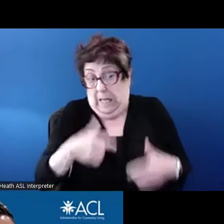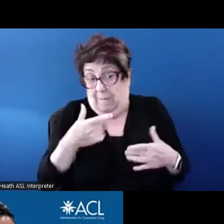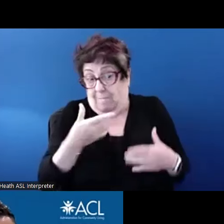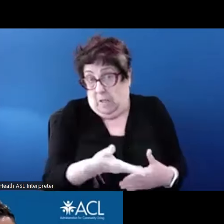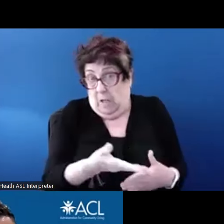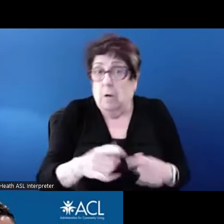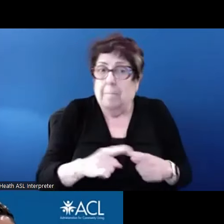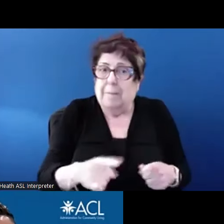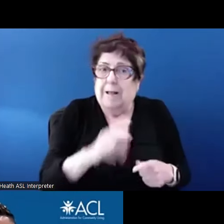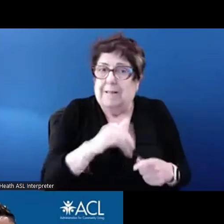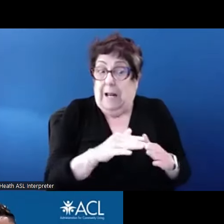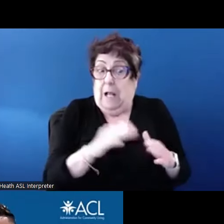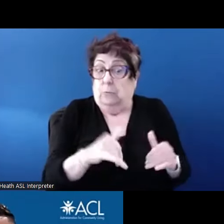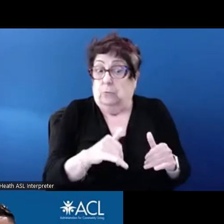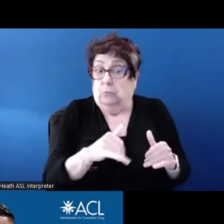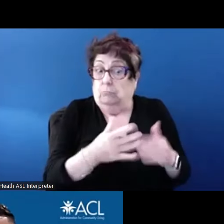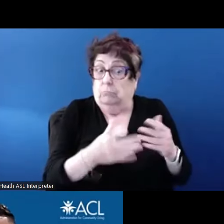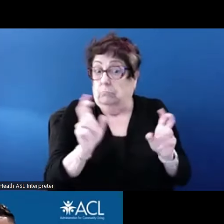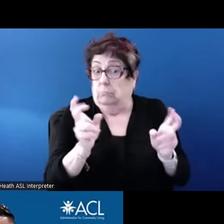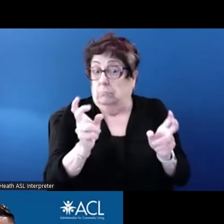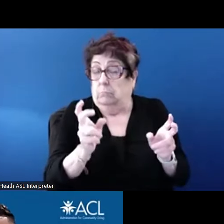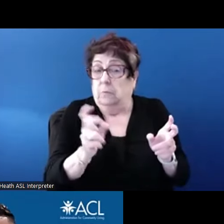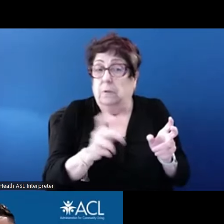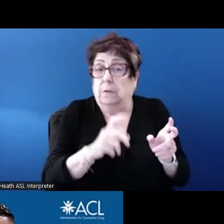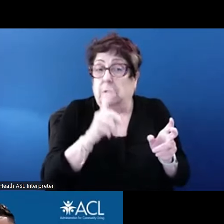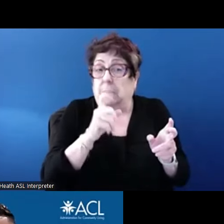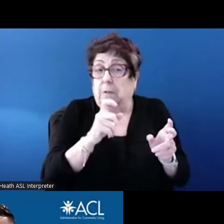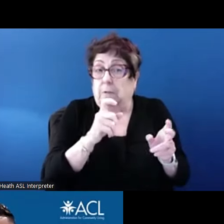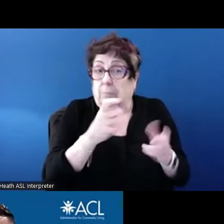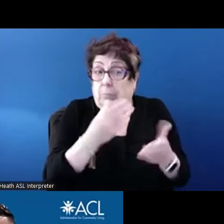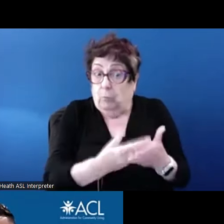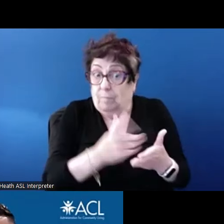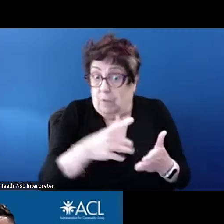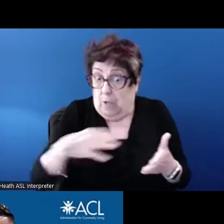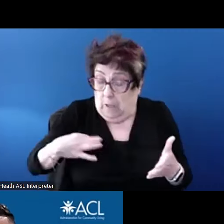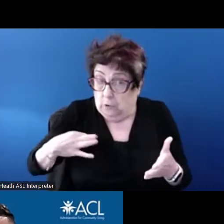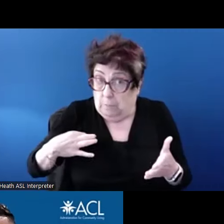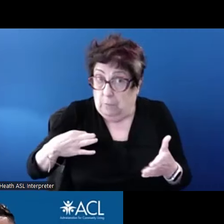would need to be verified to be eligible and then they would have to be added to the waitlist. It